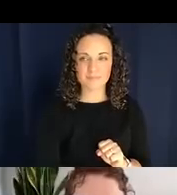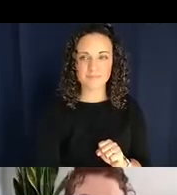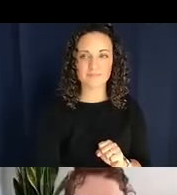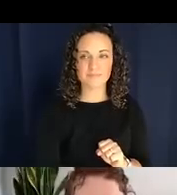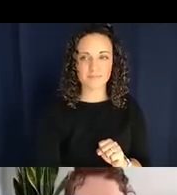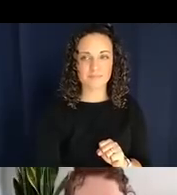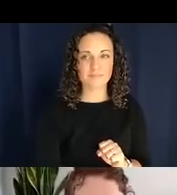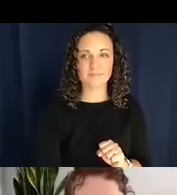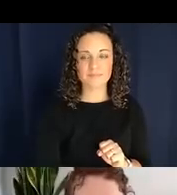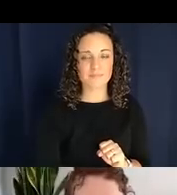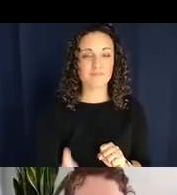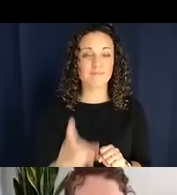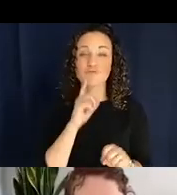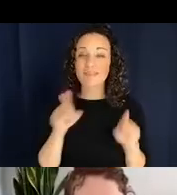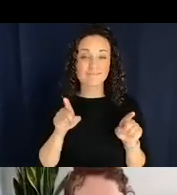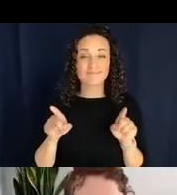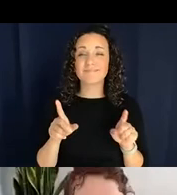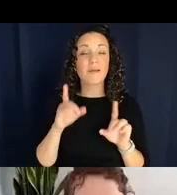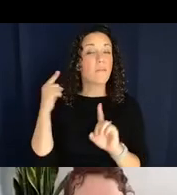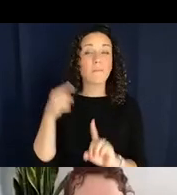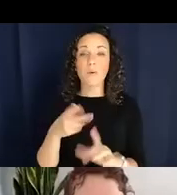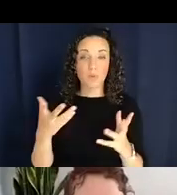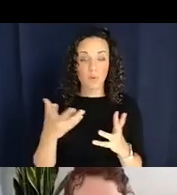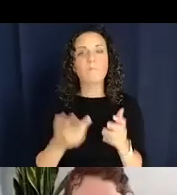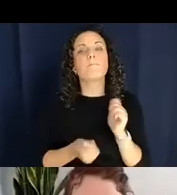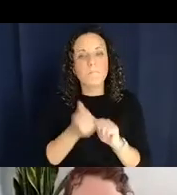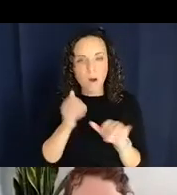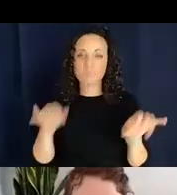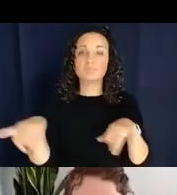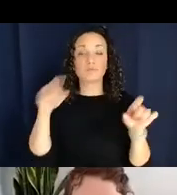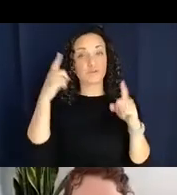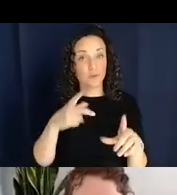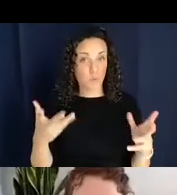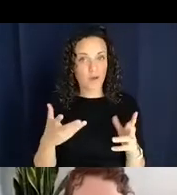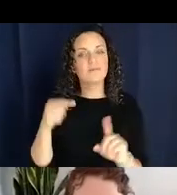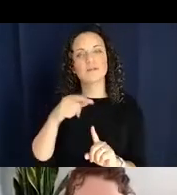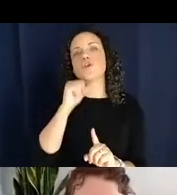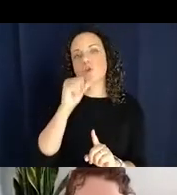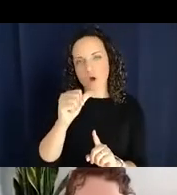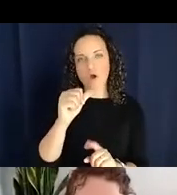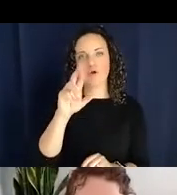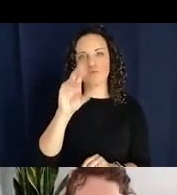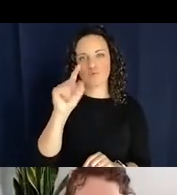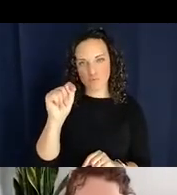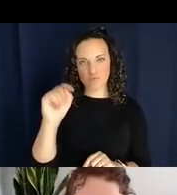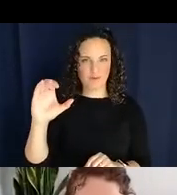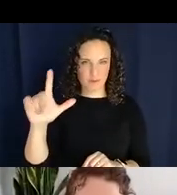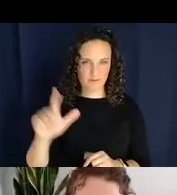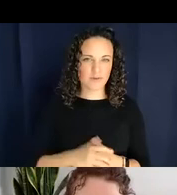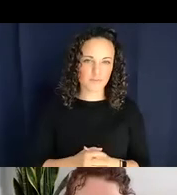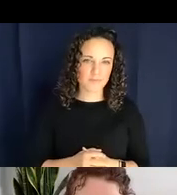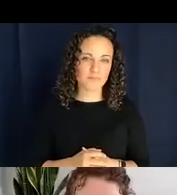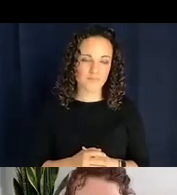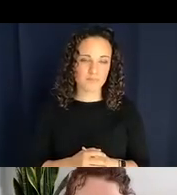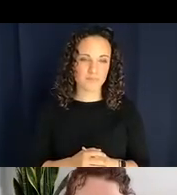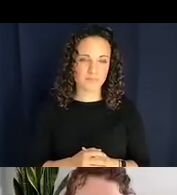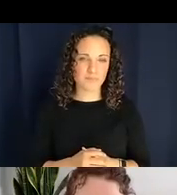is that most people agree that it's a non-root classifier.